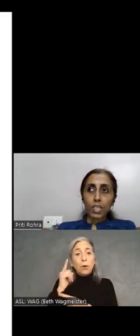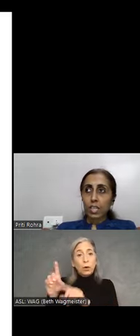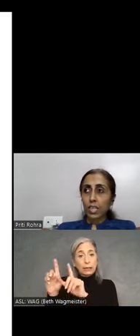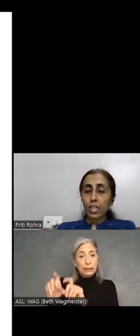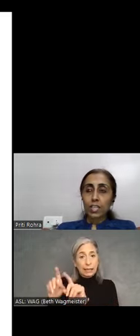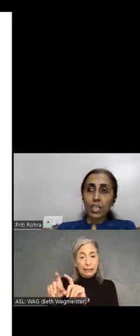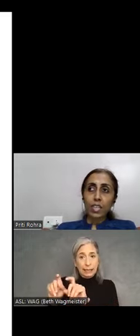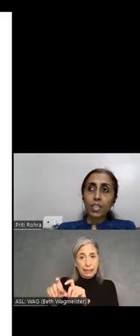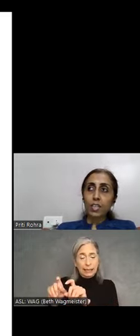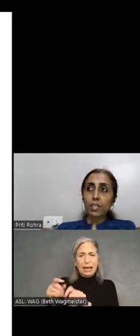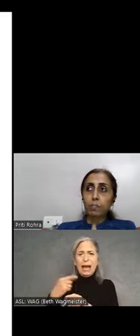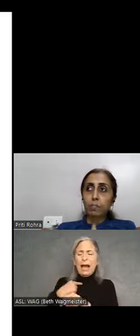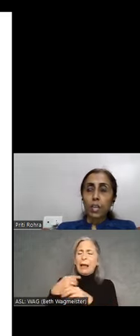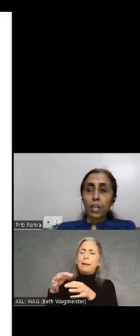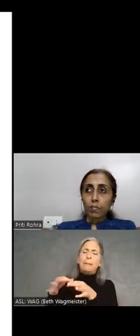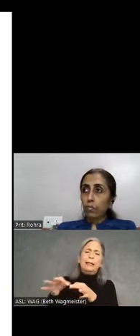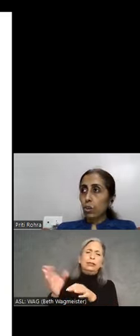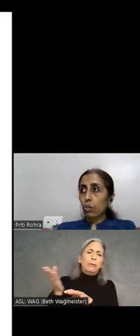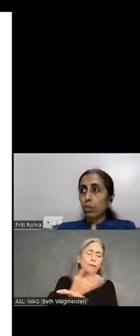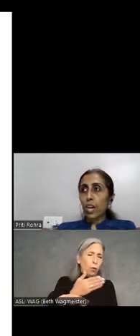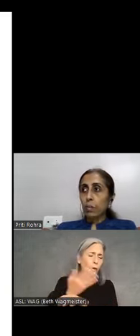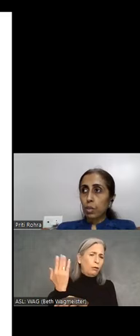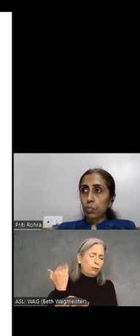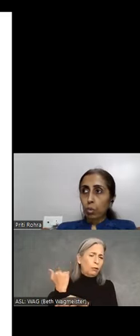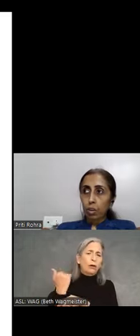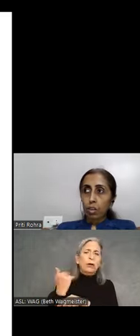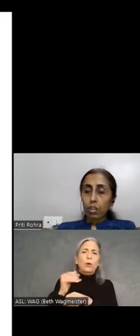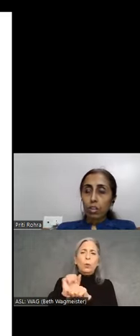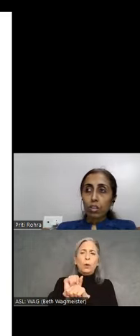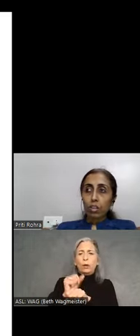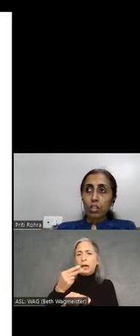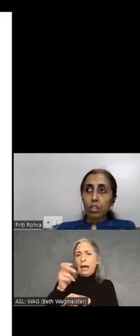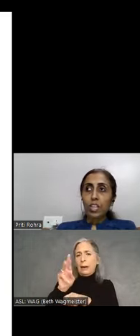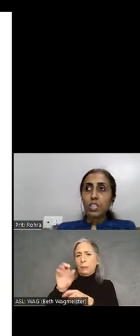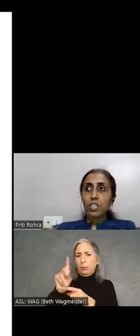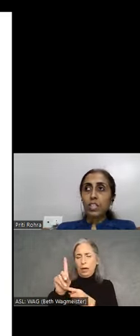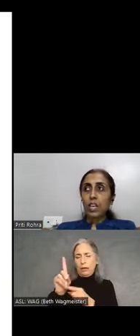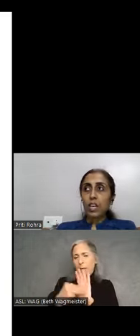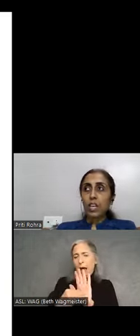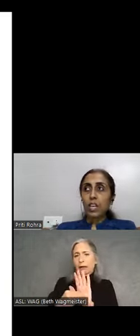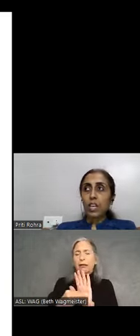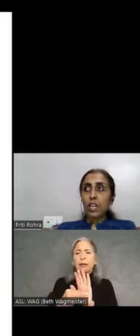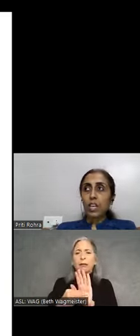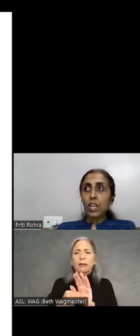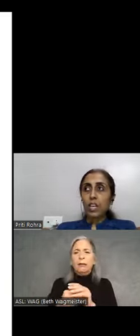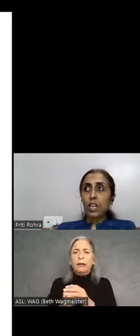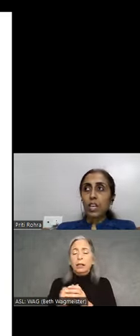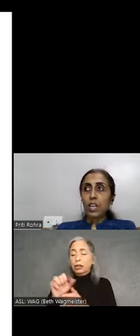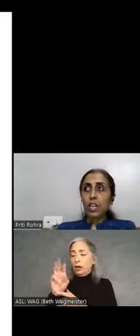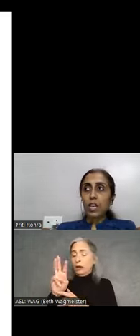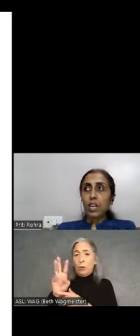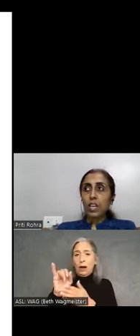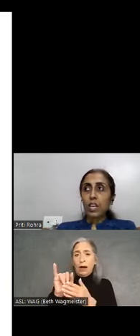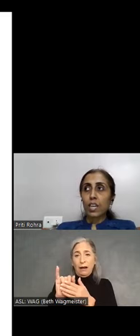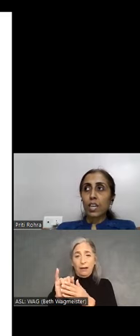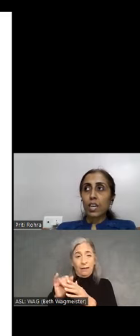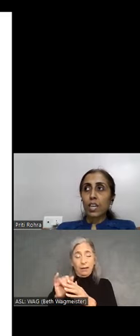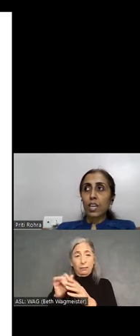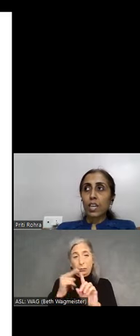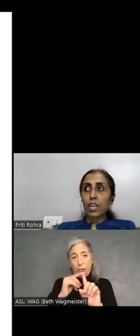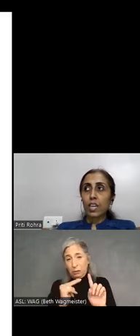as I said, we welcome the hybrid model. Things that the software side of things and people who